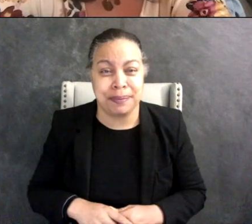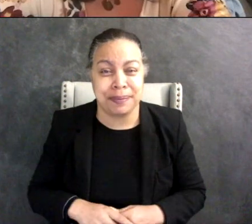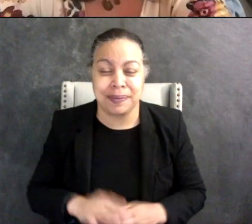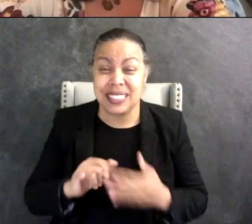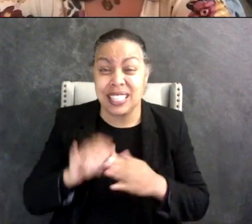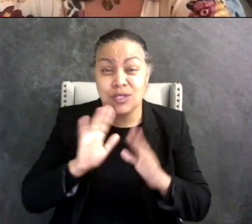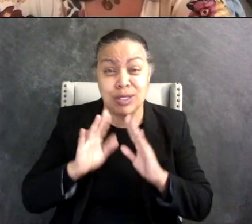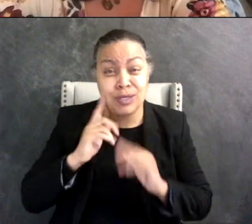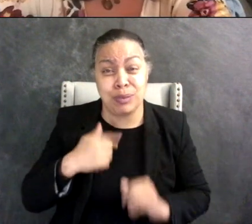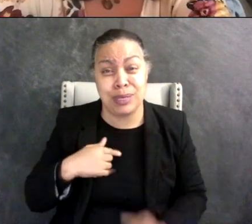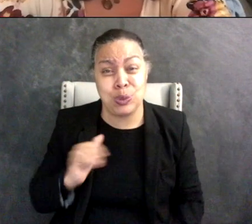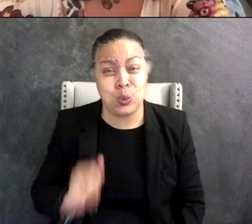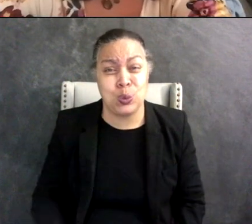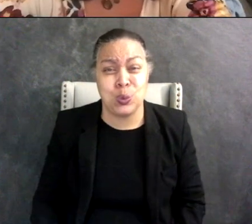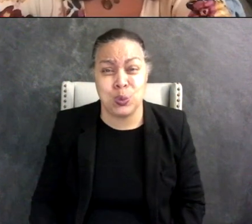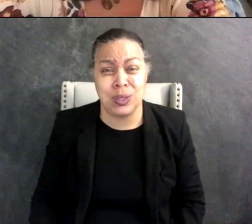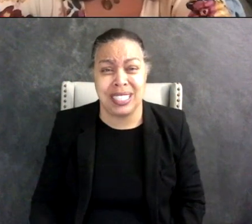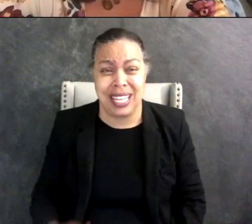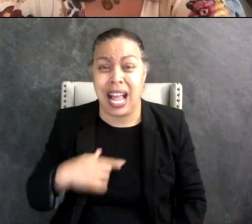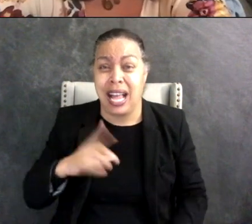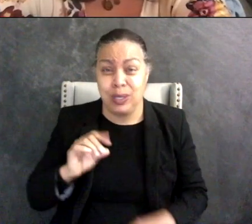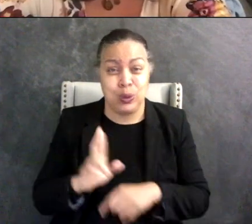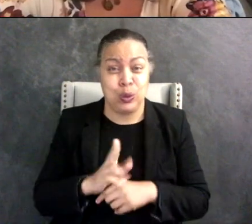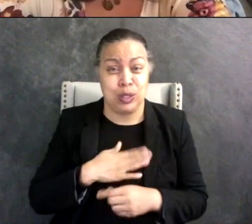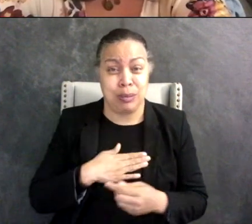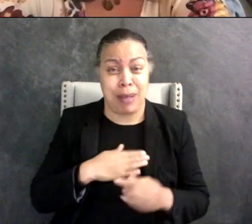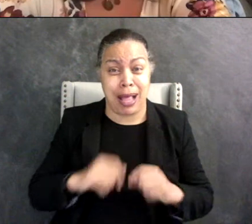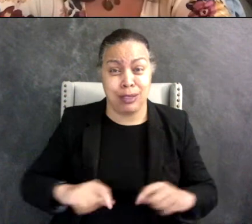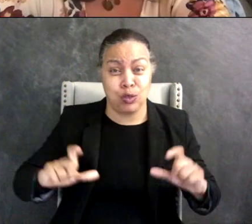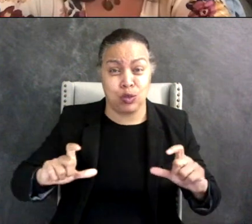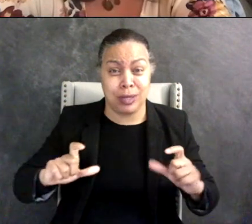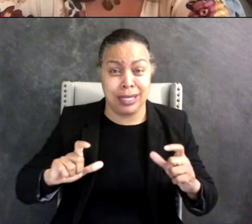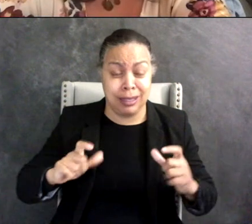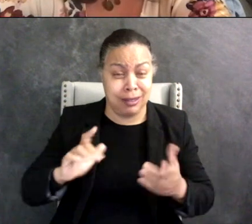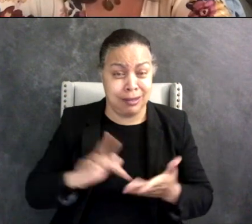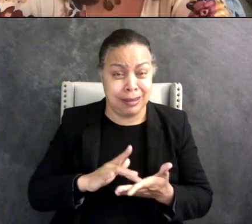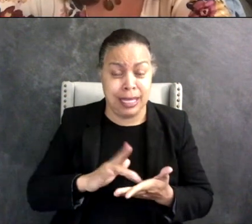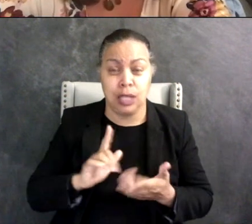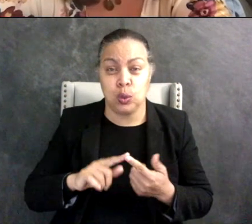me too because I do use my screen a lot to talk to people rather than interact in person.